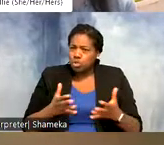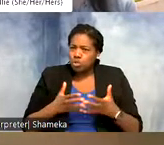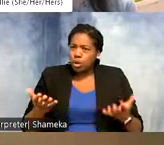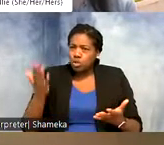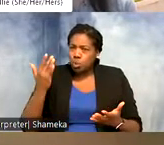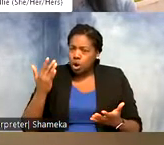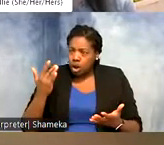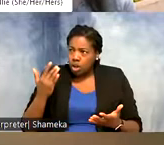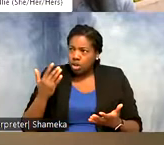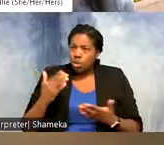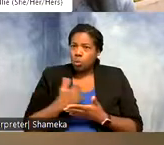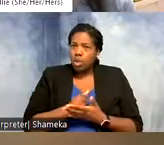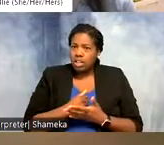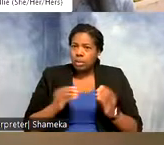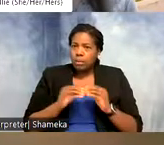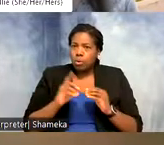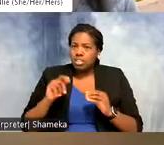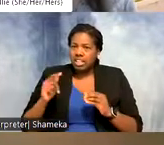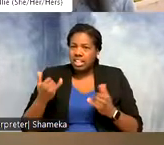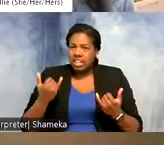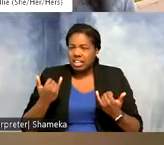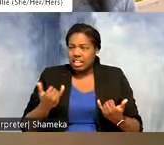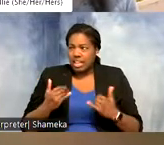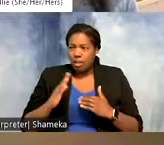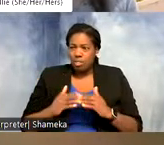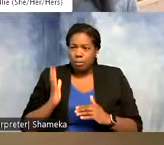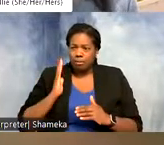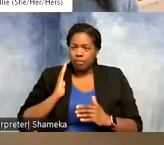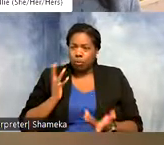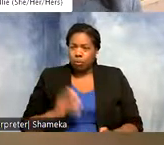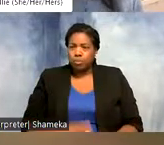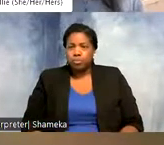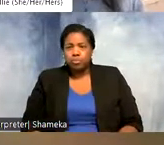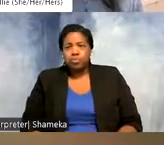That we're collecting so much more data now than we were in the past?